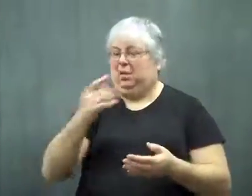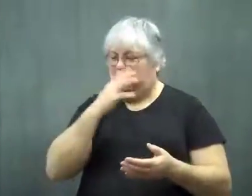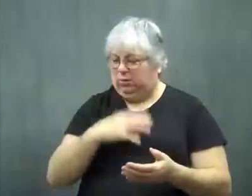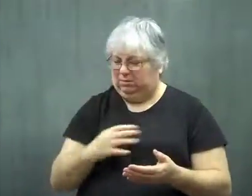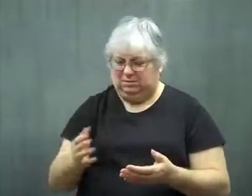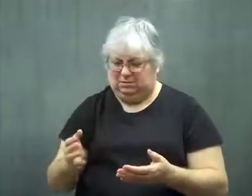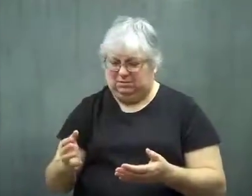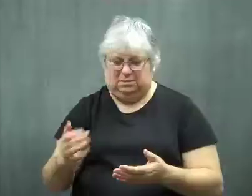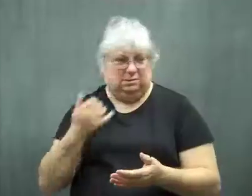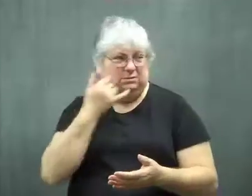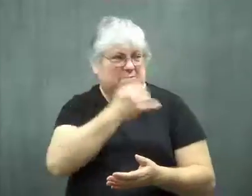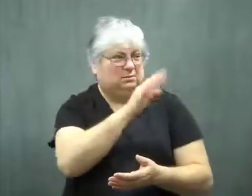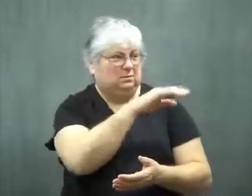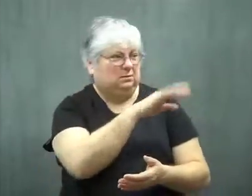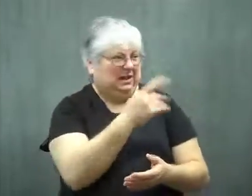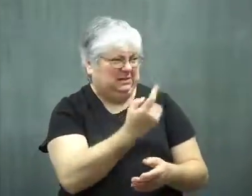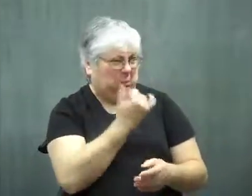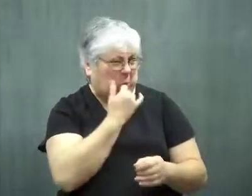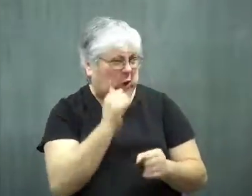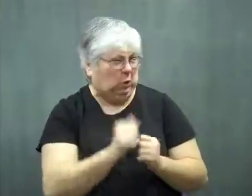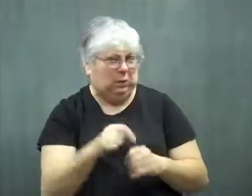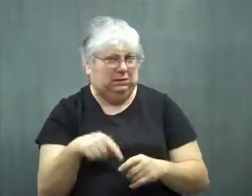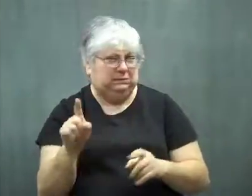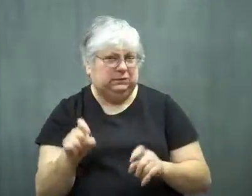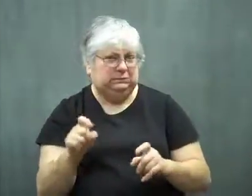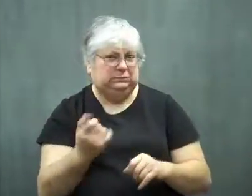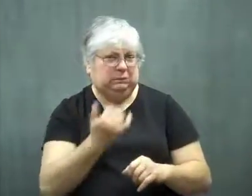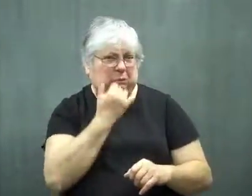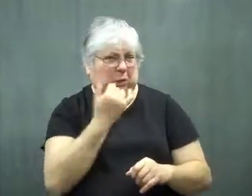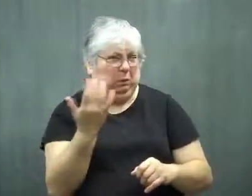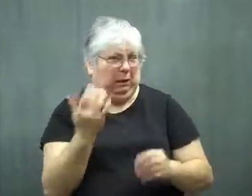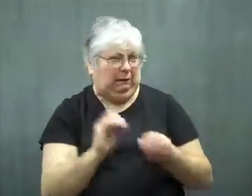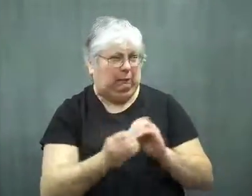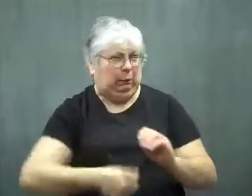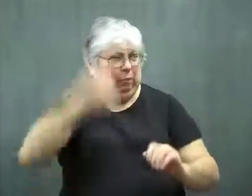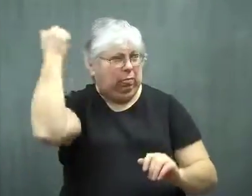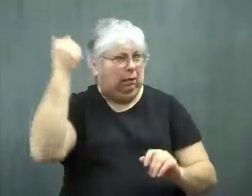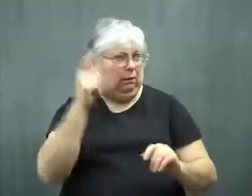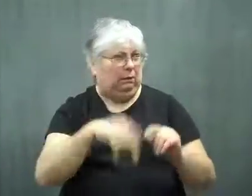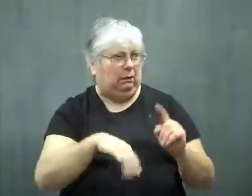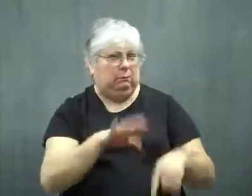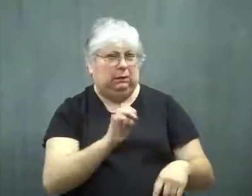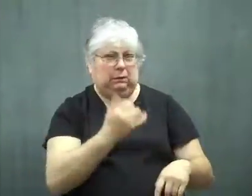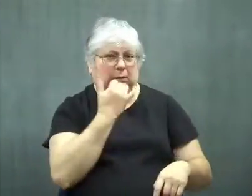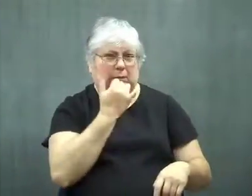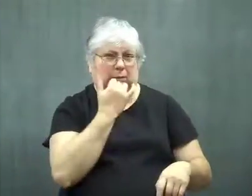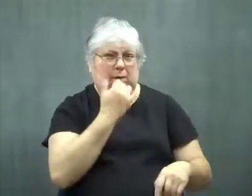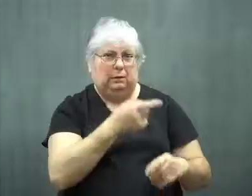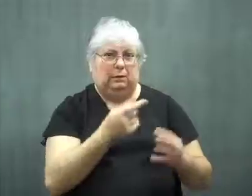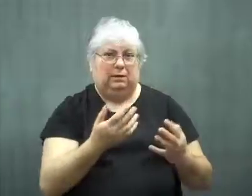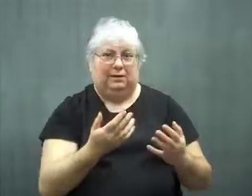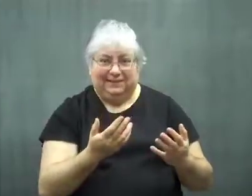One woman even called from there asking if there was an error, since the numbers were so high.